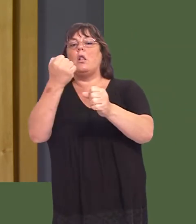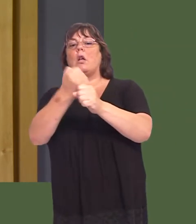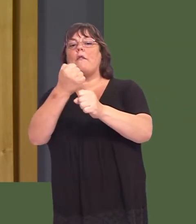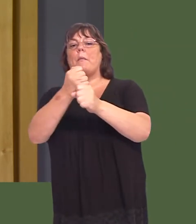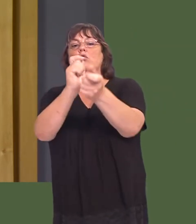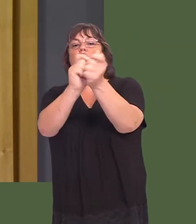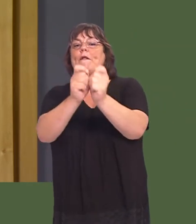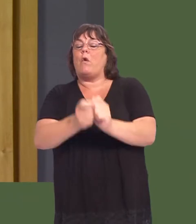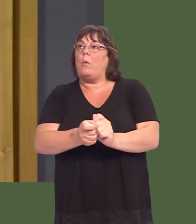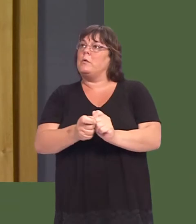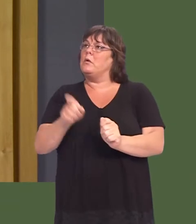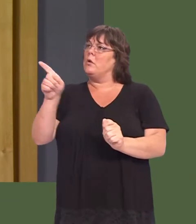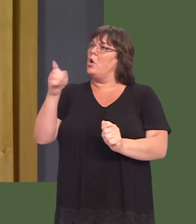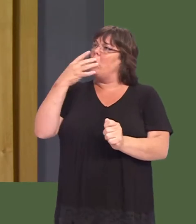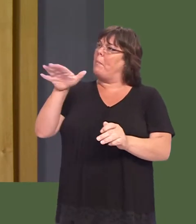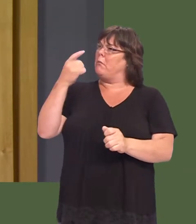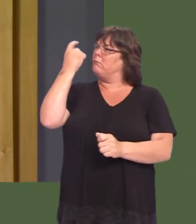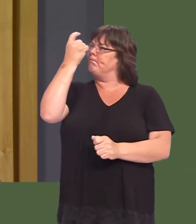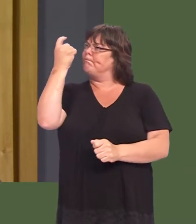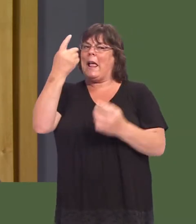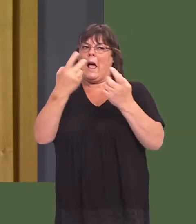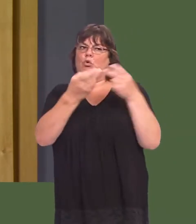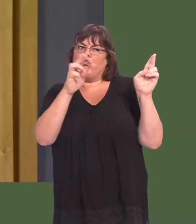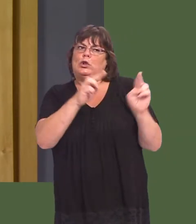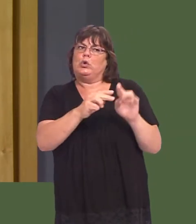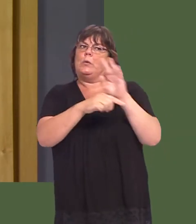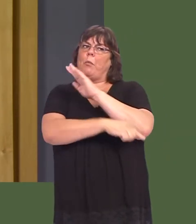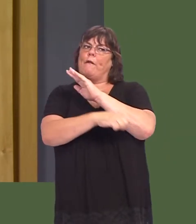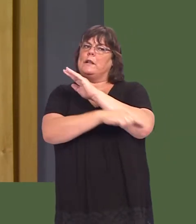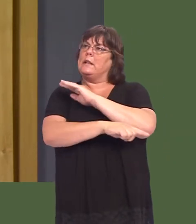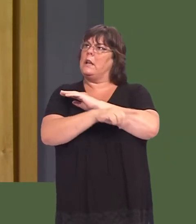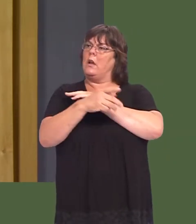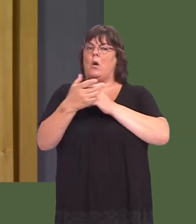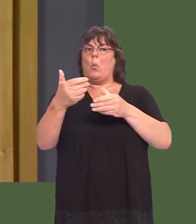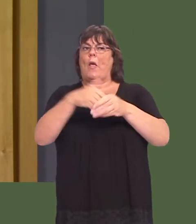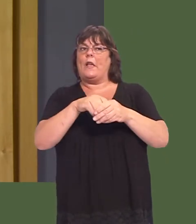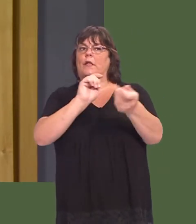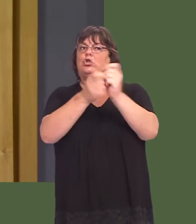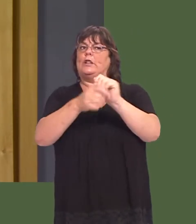what consideration have you made to include a poverty reduction stream in those changes going forward?